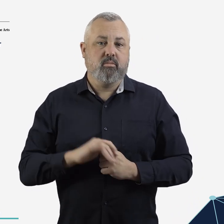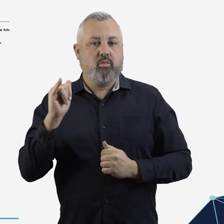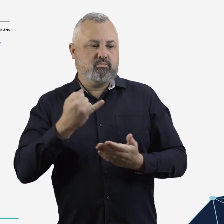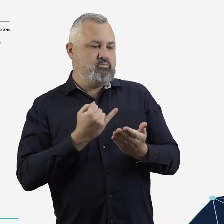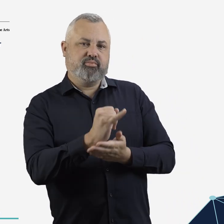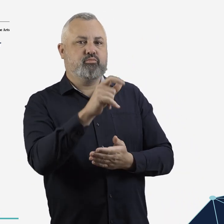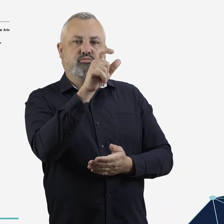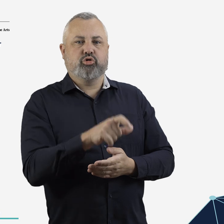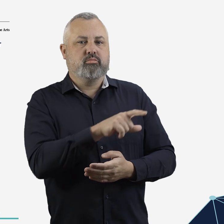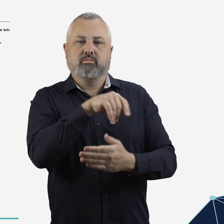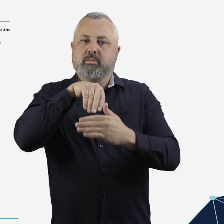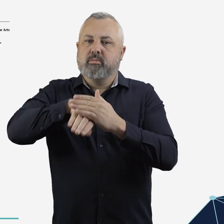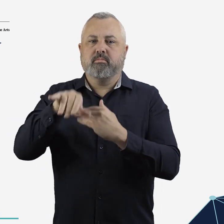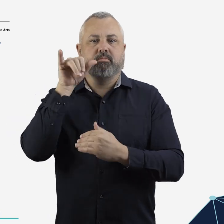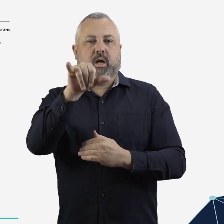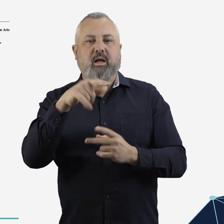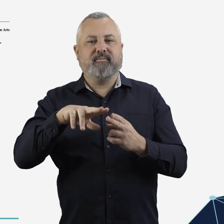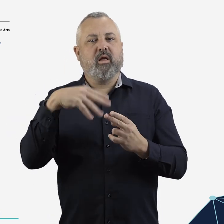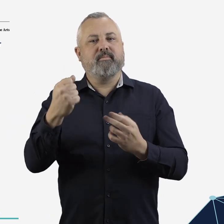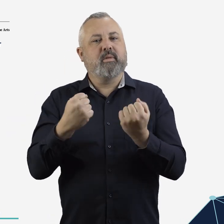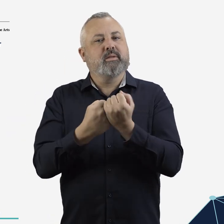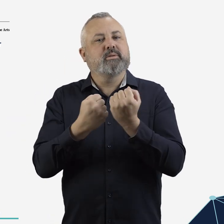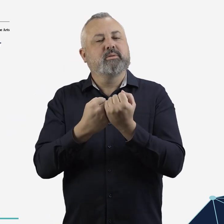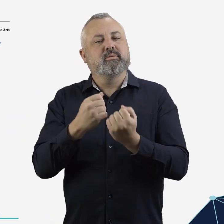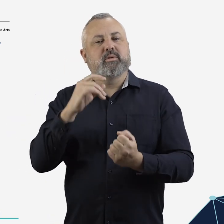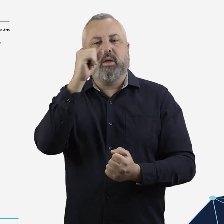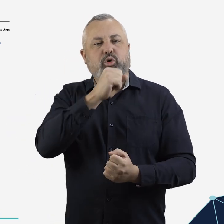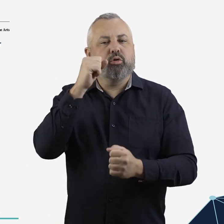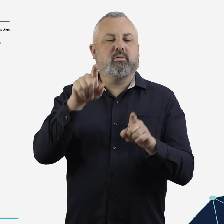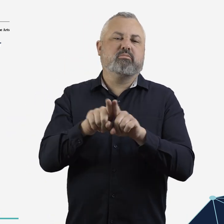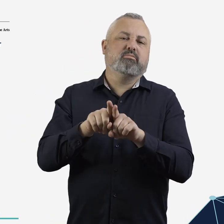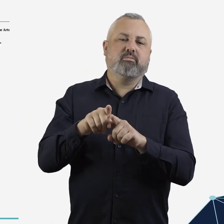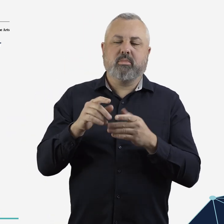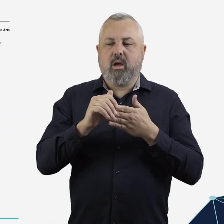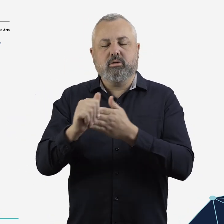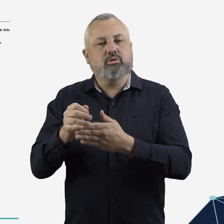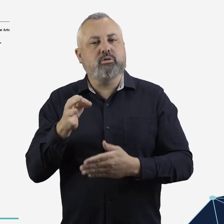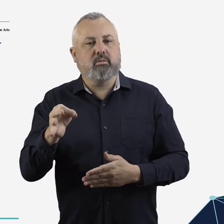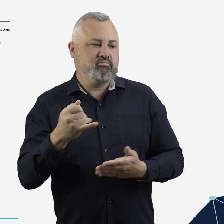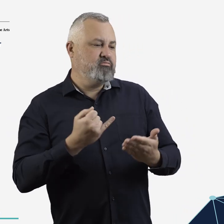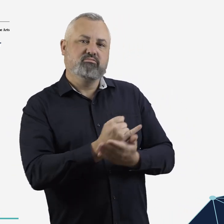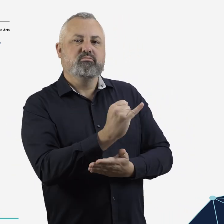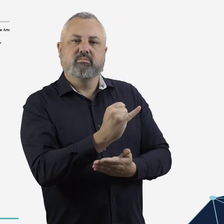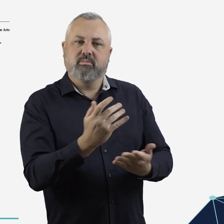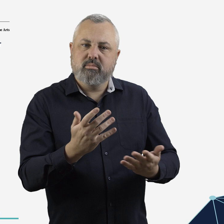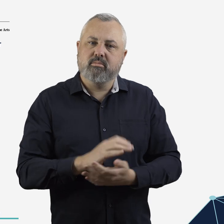refusal to carry people with disability who use assistance animals